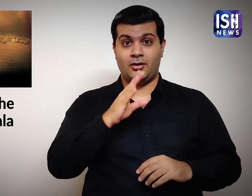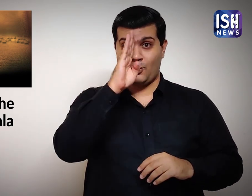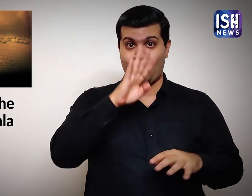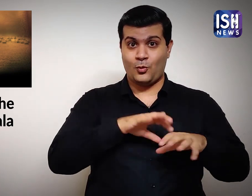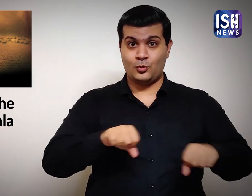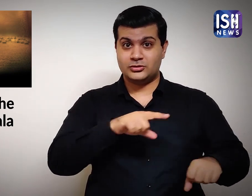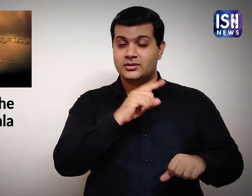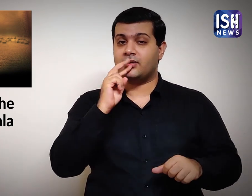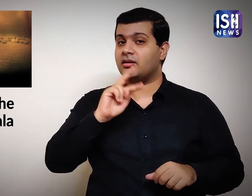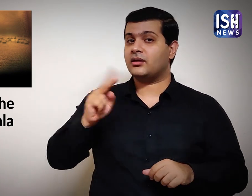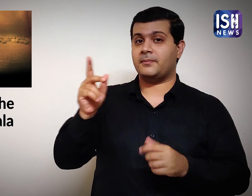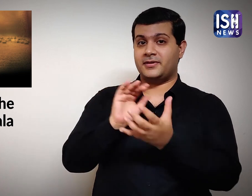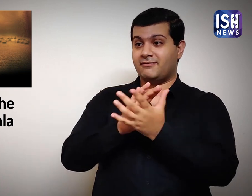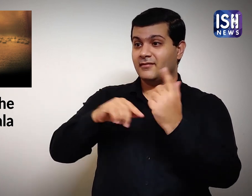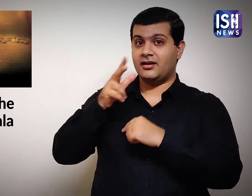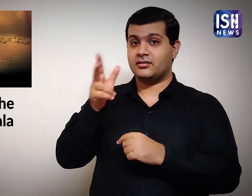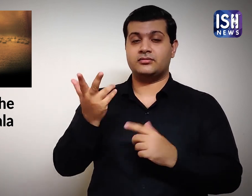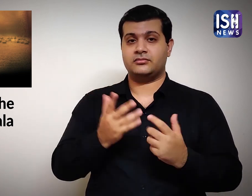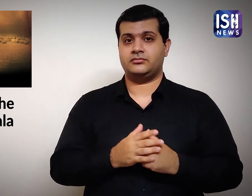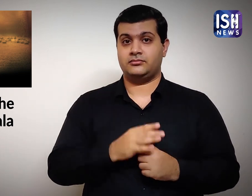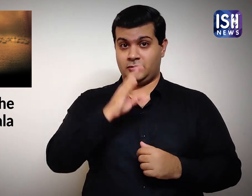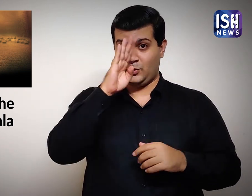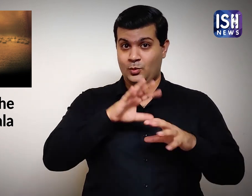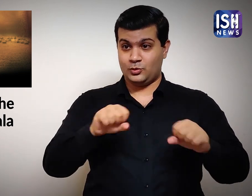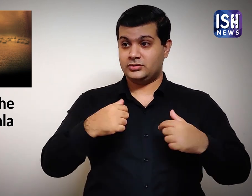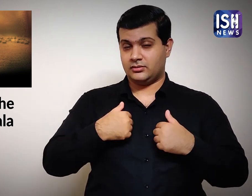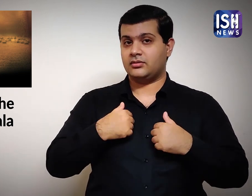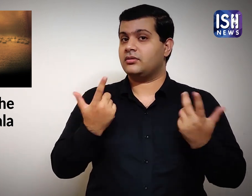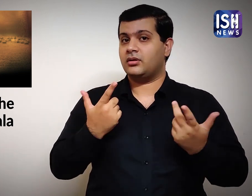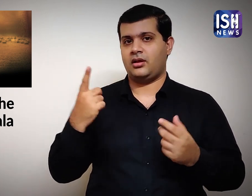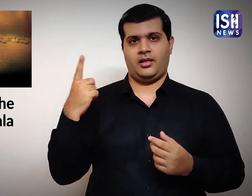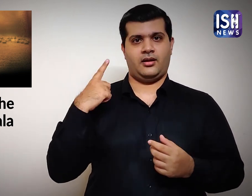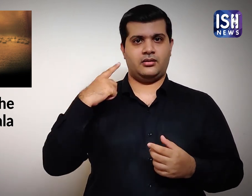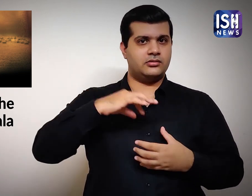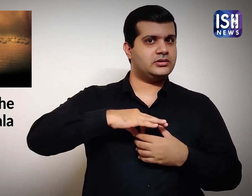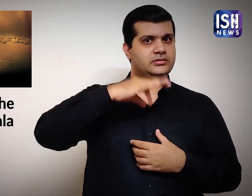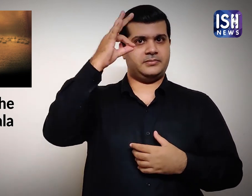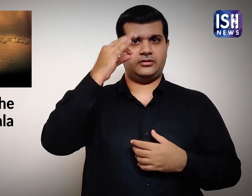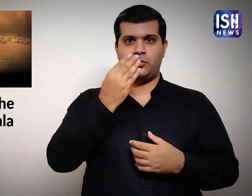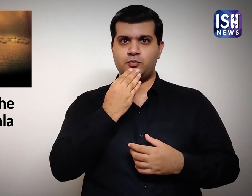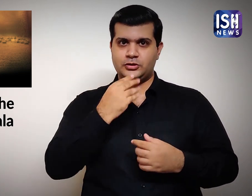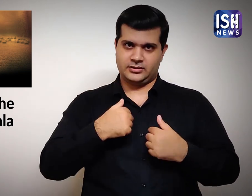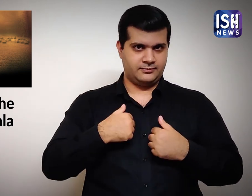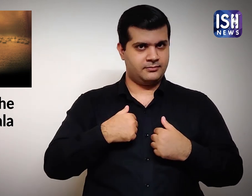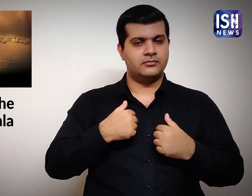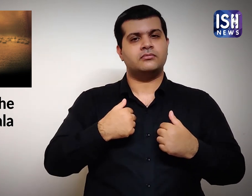However, Hussain told them that as long he was the Imam,